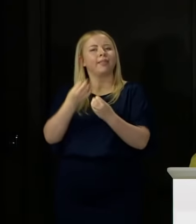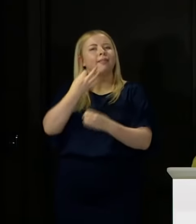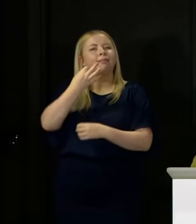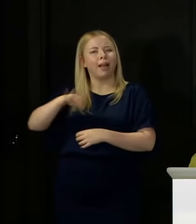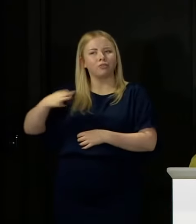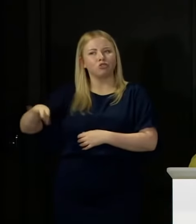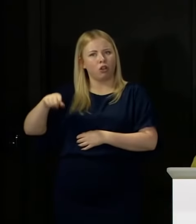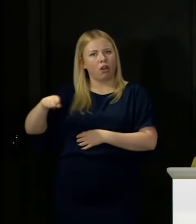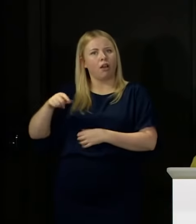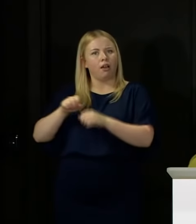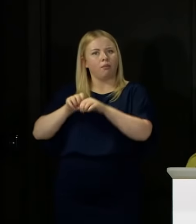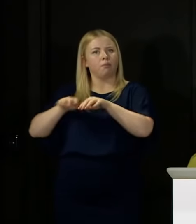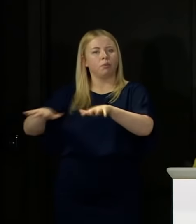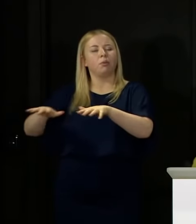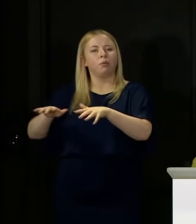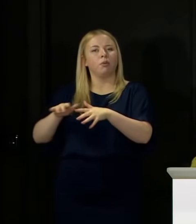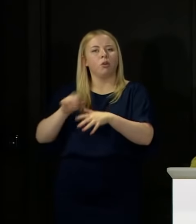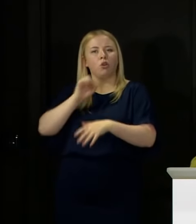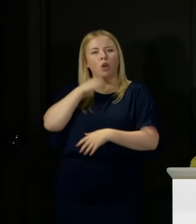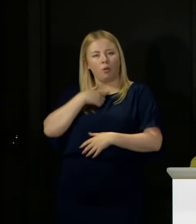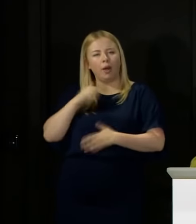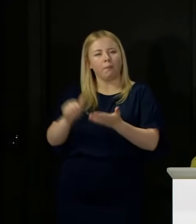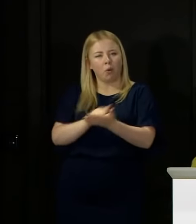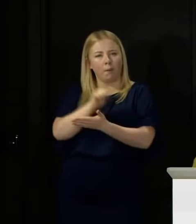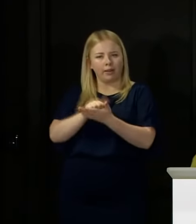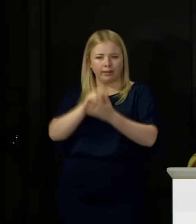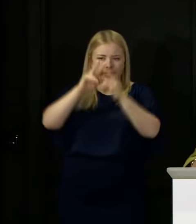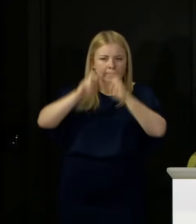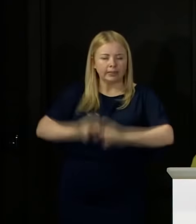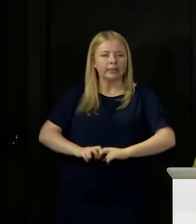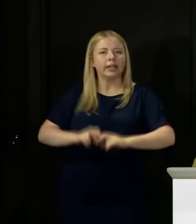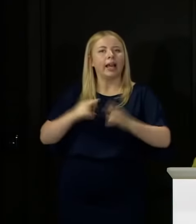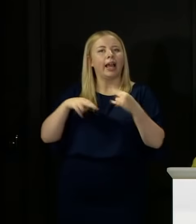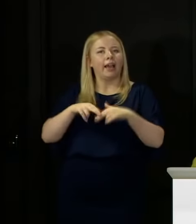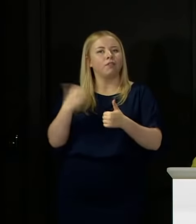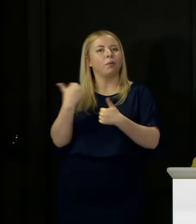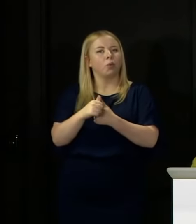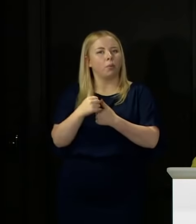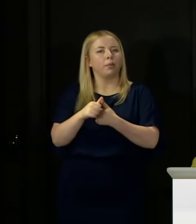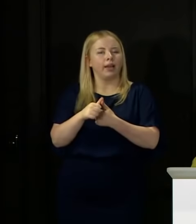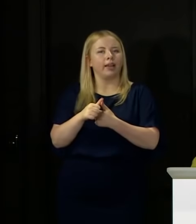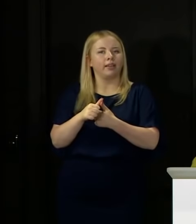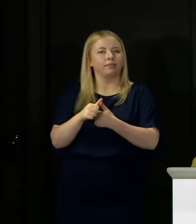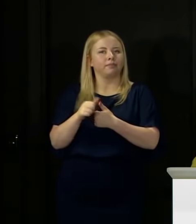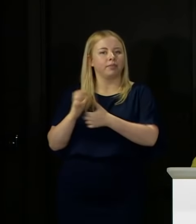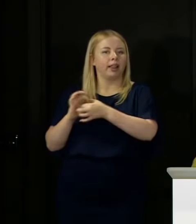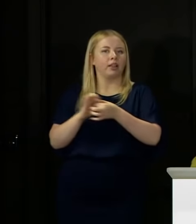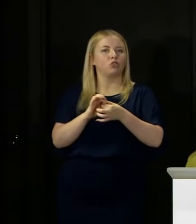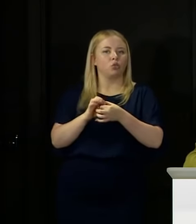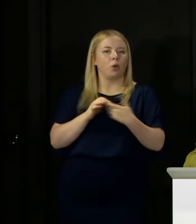But these decisions have to be properly taken in the context of the overall management of the outbreak.